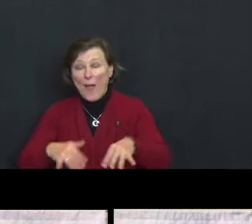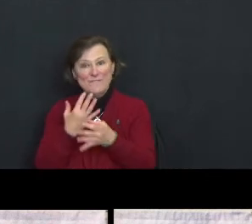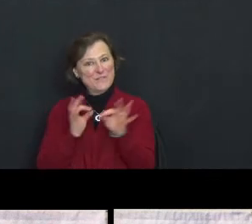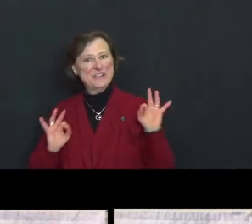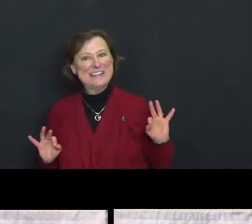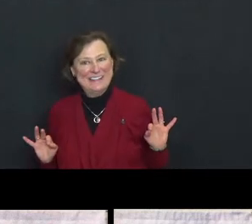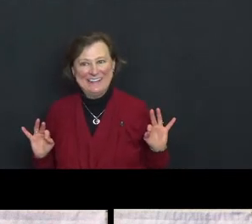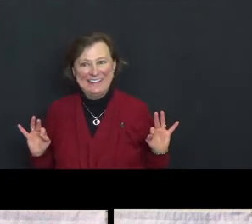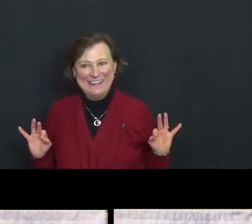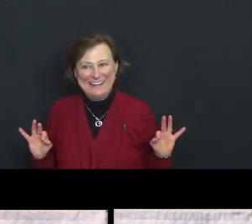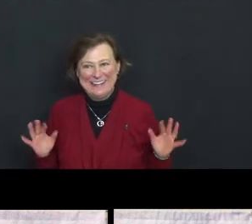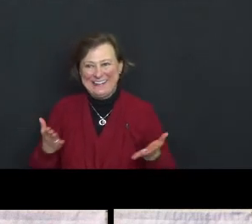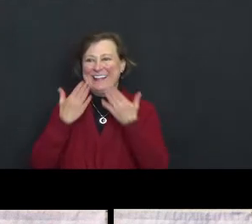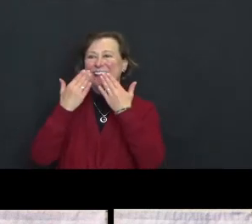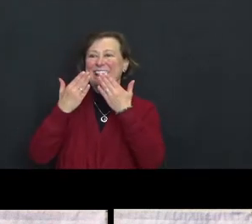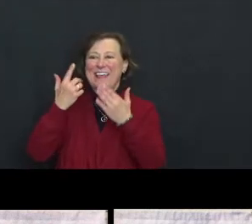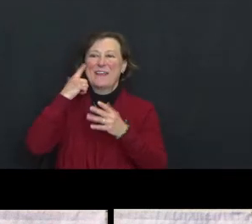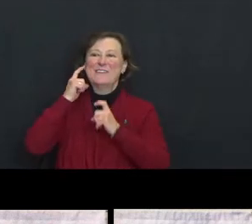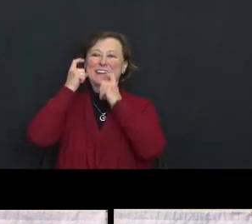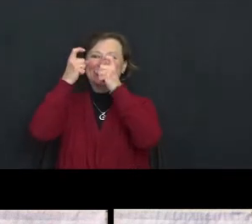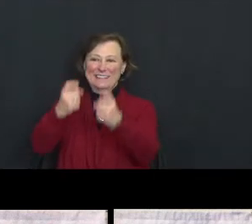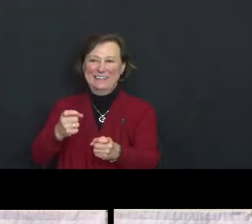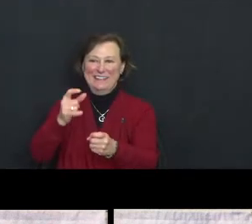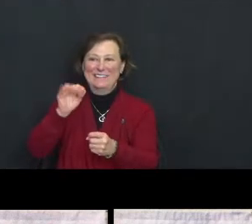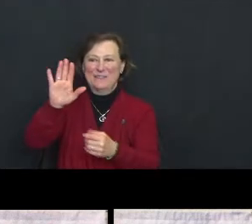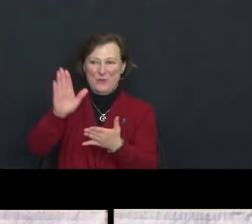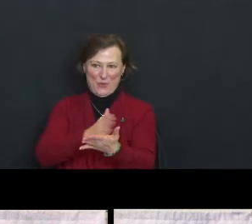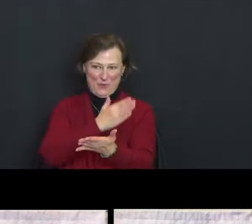Okay thank you for the gift of your music thank you for offering that and we look forward